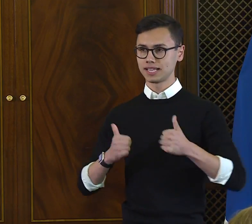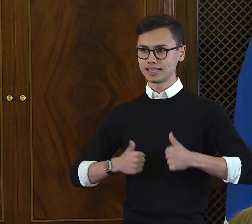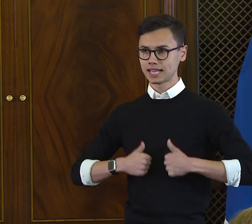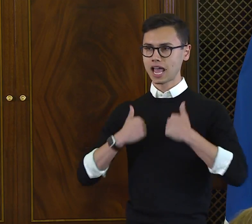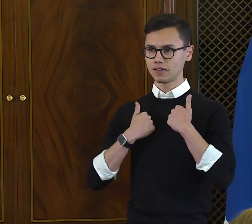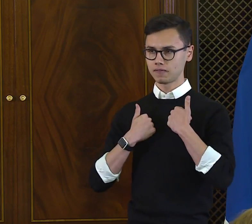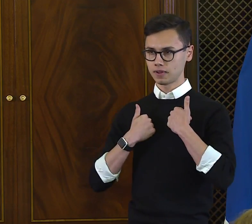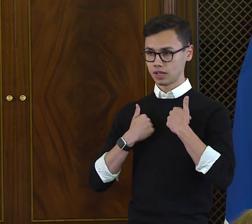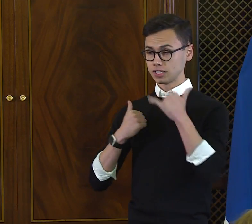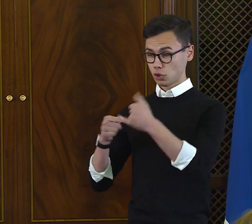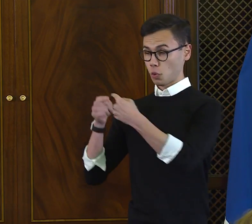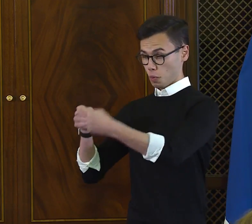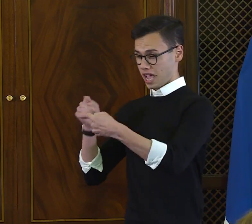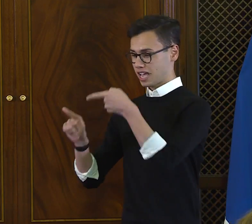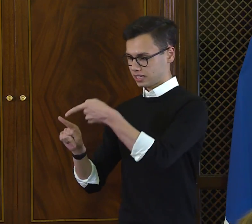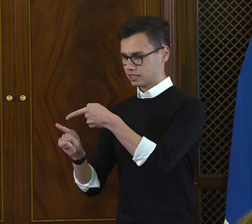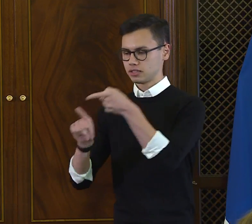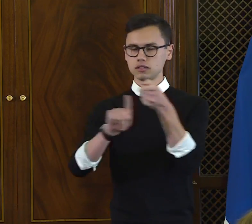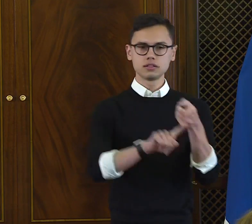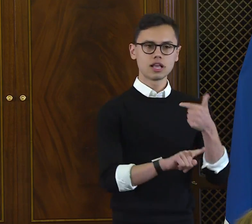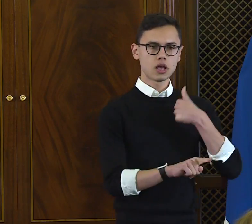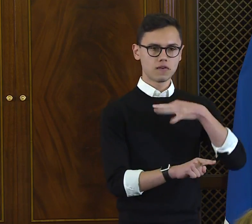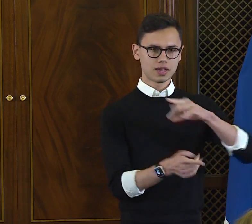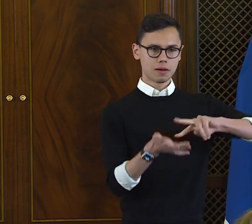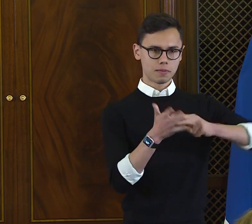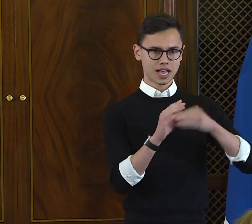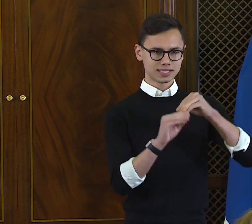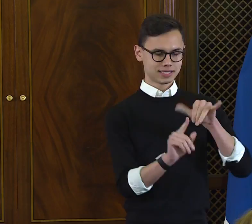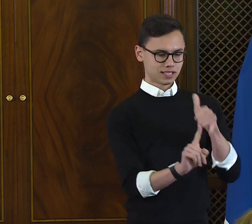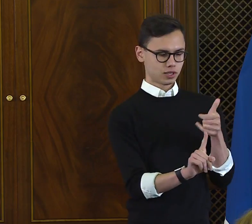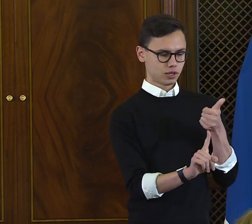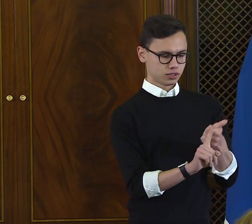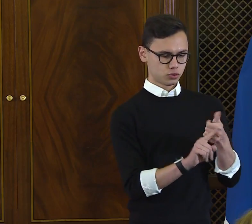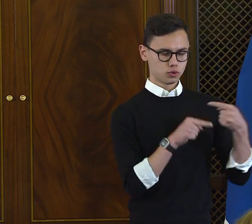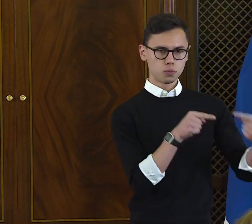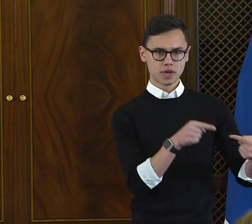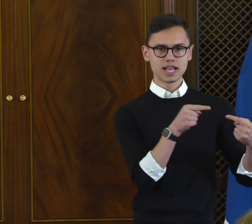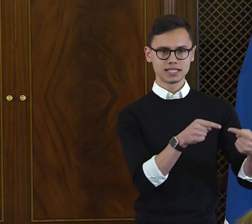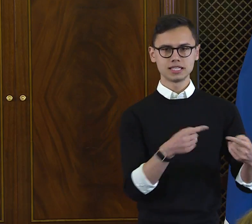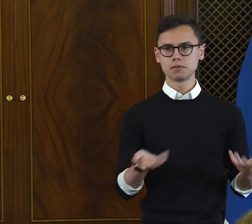It's when people struggle to find meaning in life that I find meaning in the struggle.